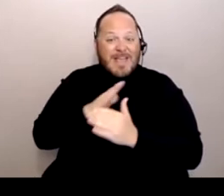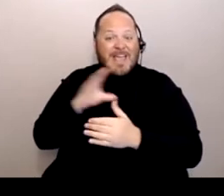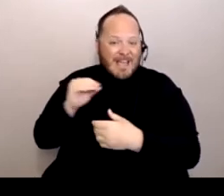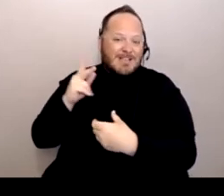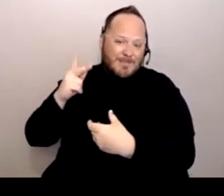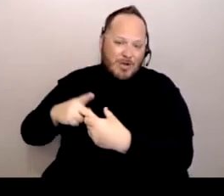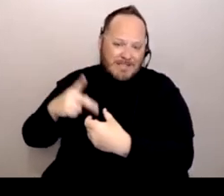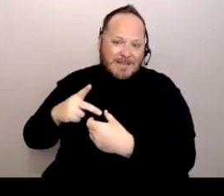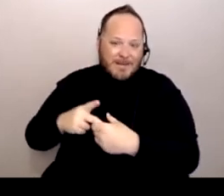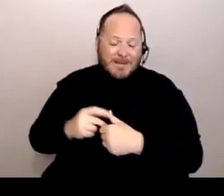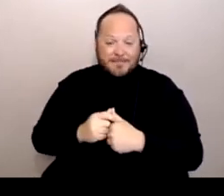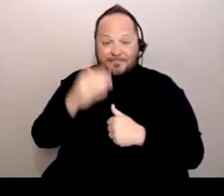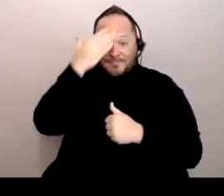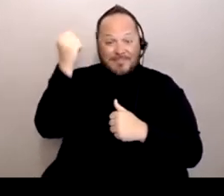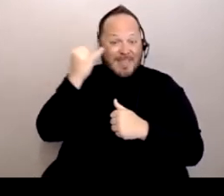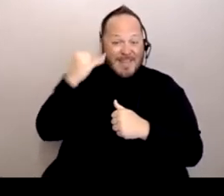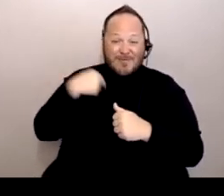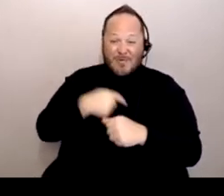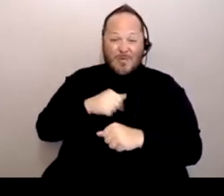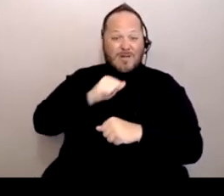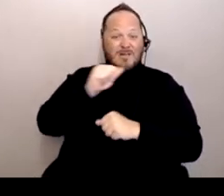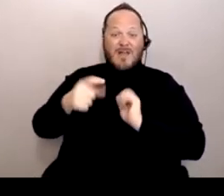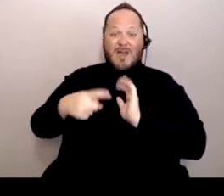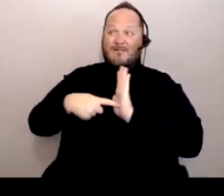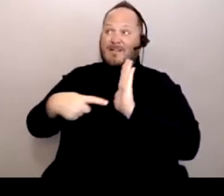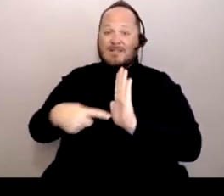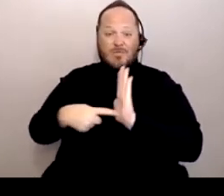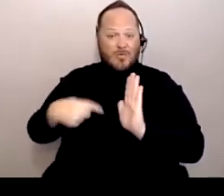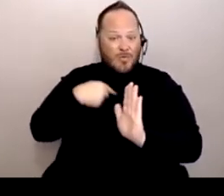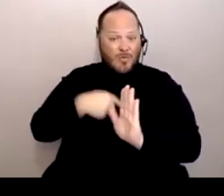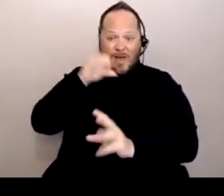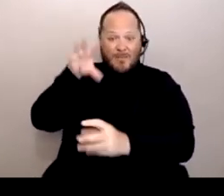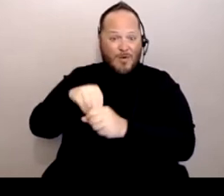Because if we're not visible, if we're not part of those groups, again, we won't be prioritized.